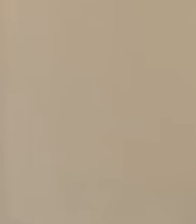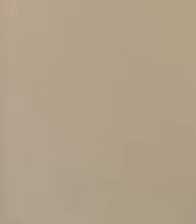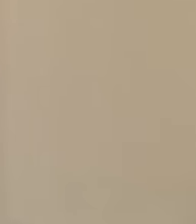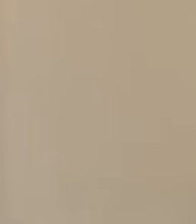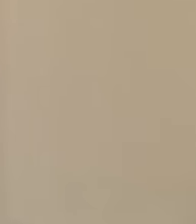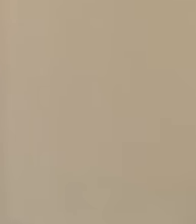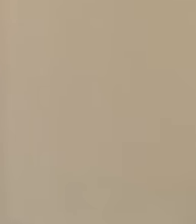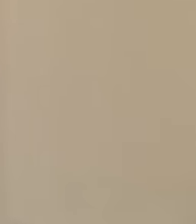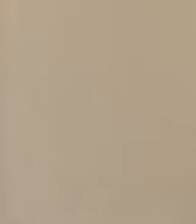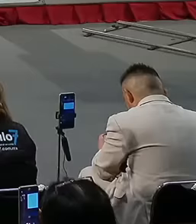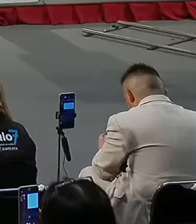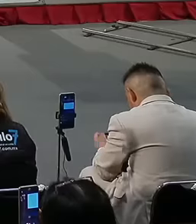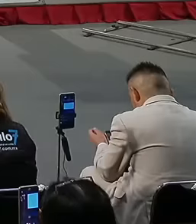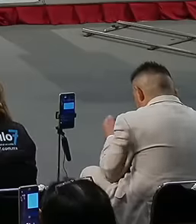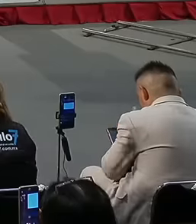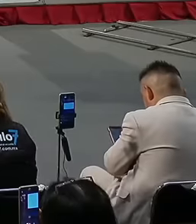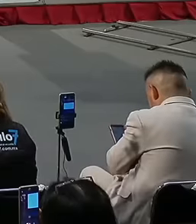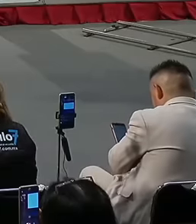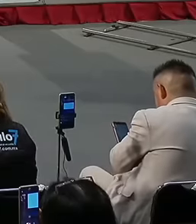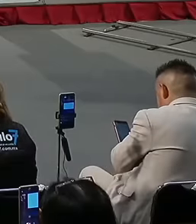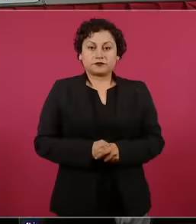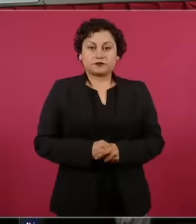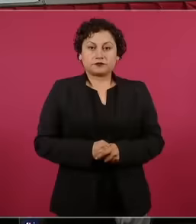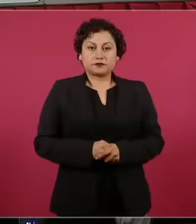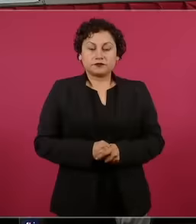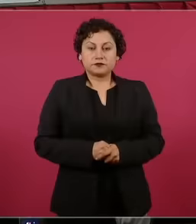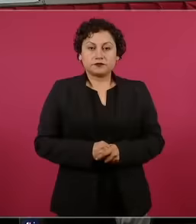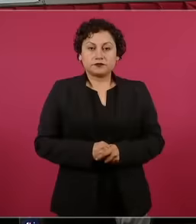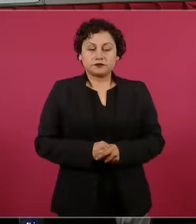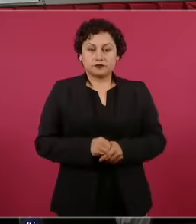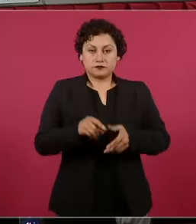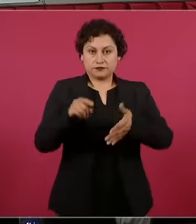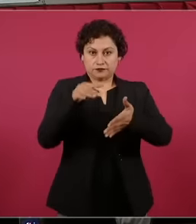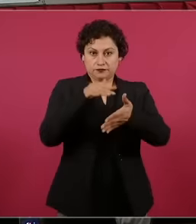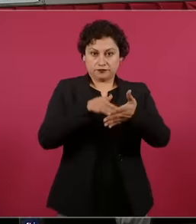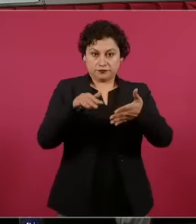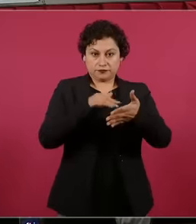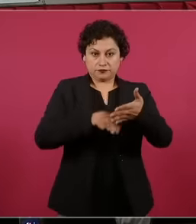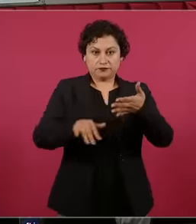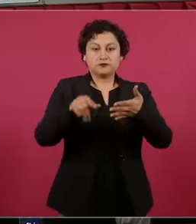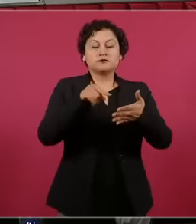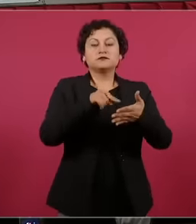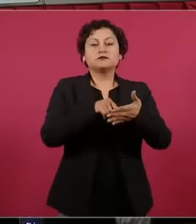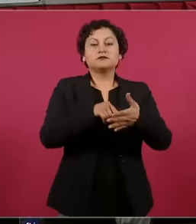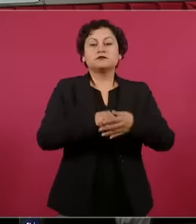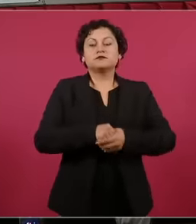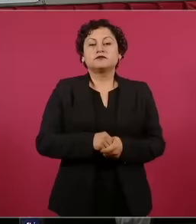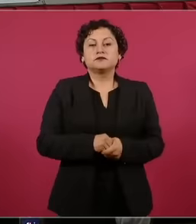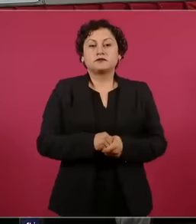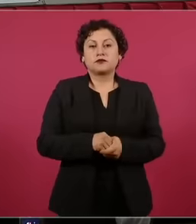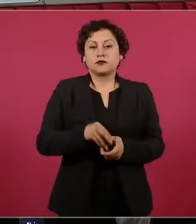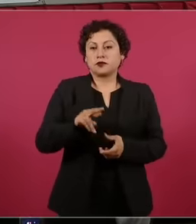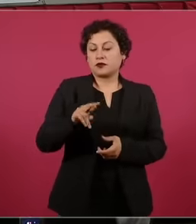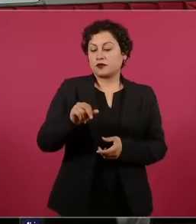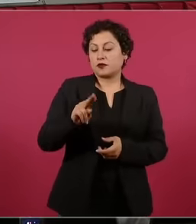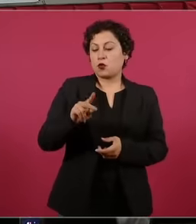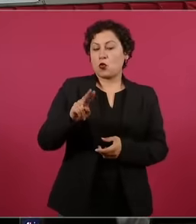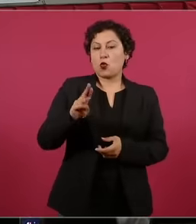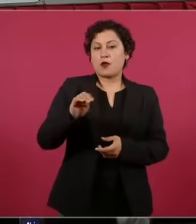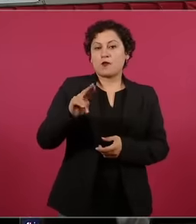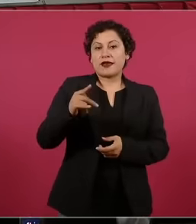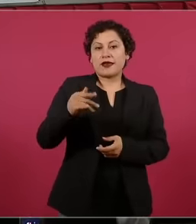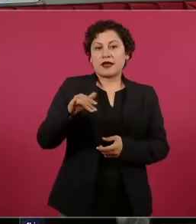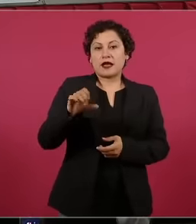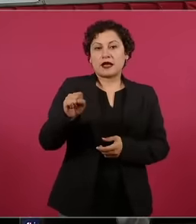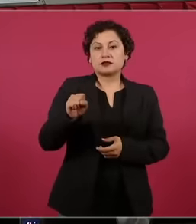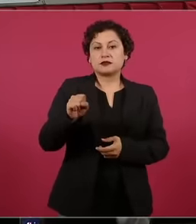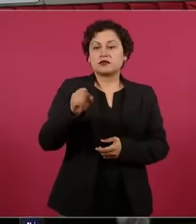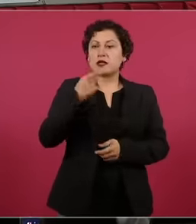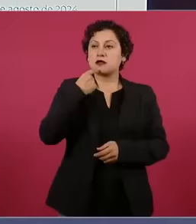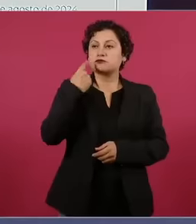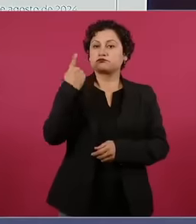was insubsistent in the face of this Raúl bringas burelo took refuge in different courts which